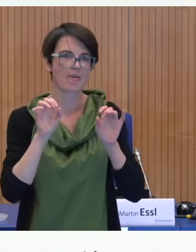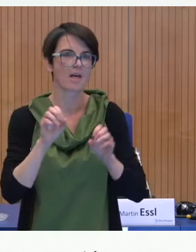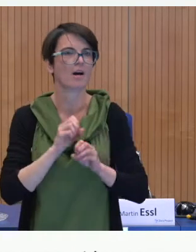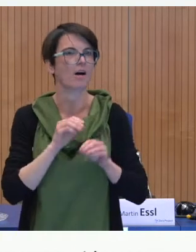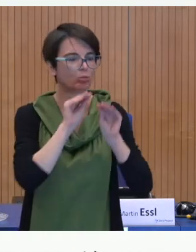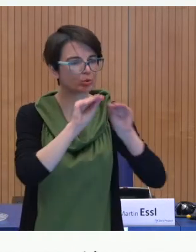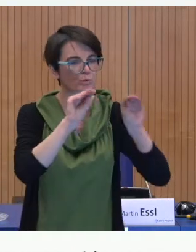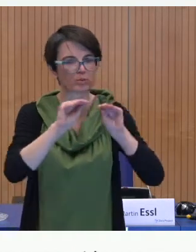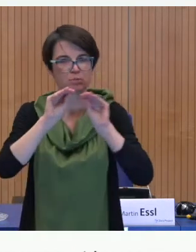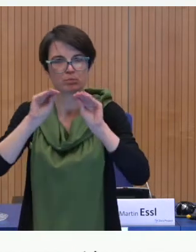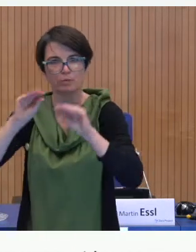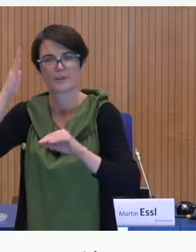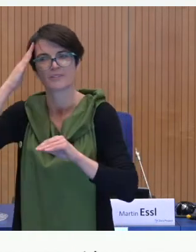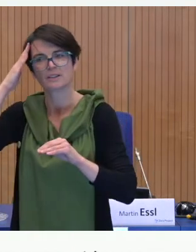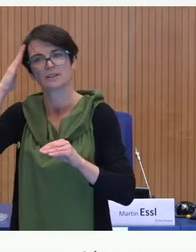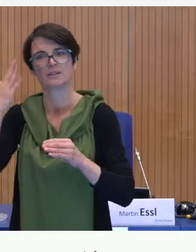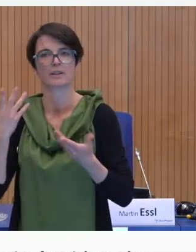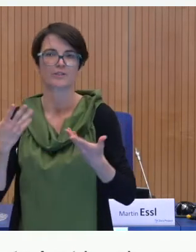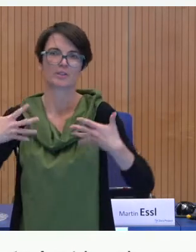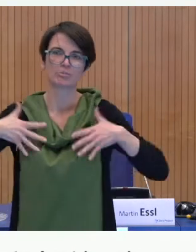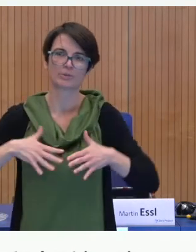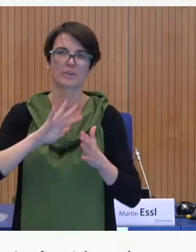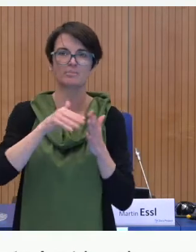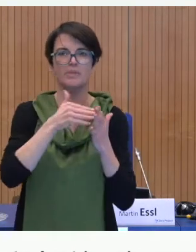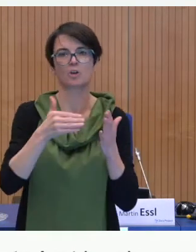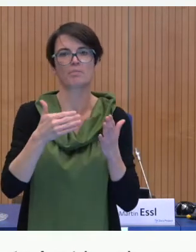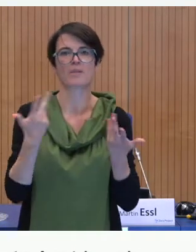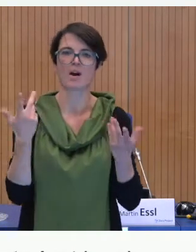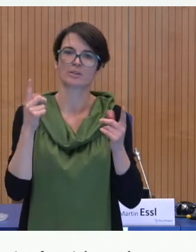300-400 educators who join the kinderhände program and are well informed.